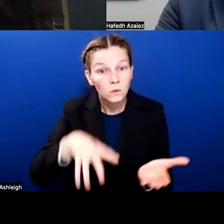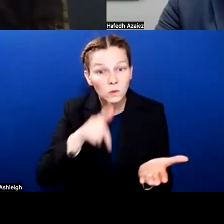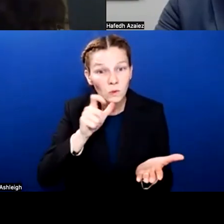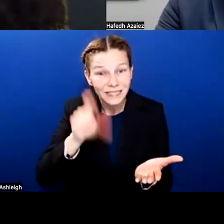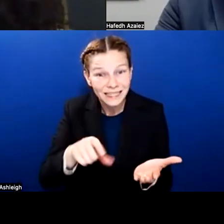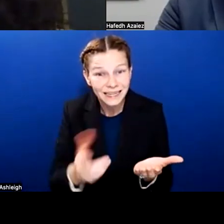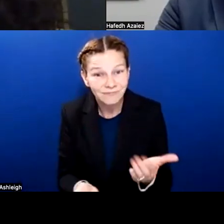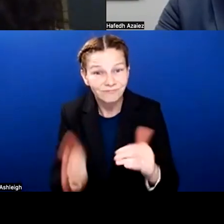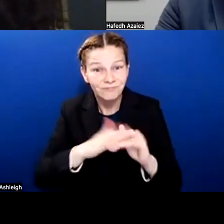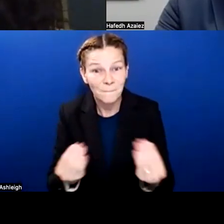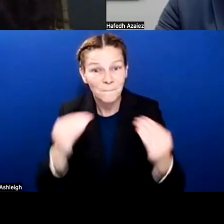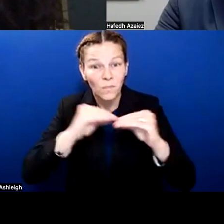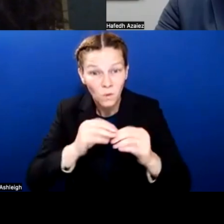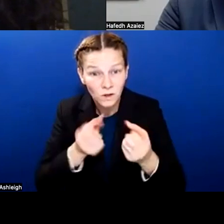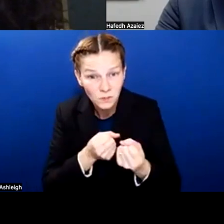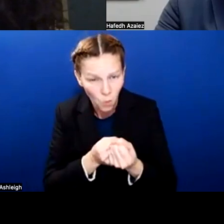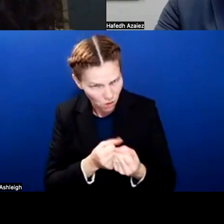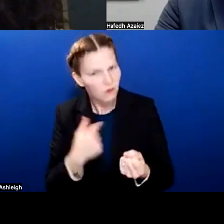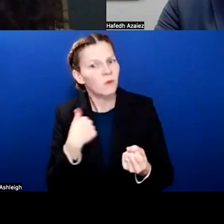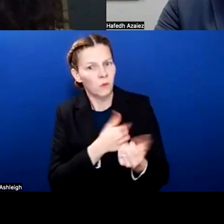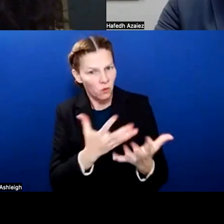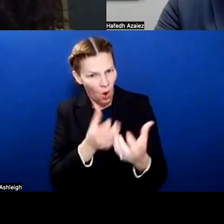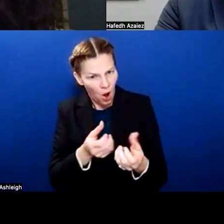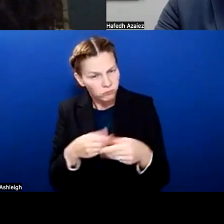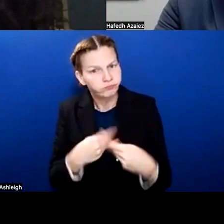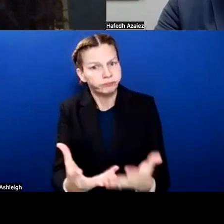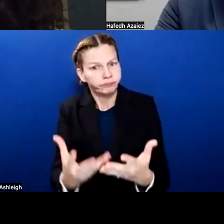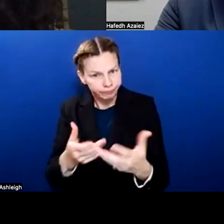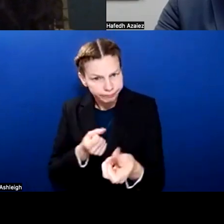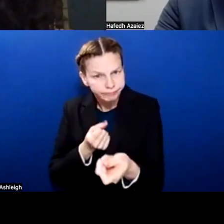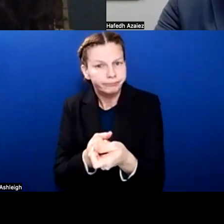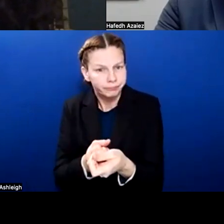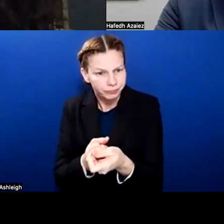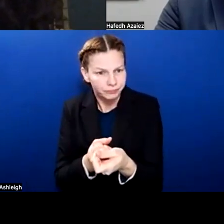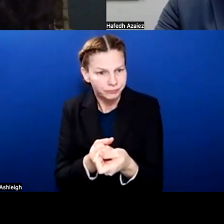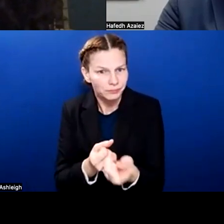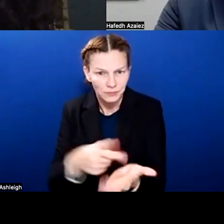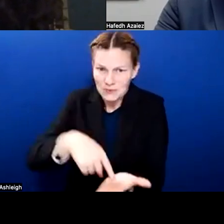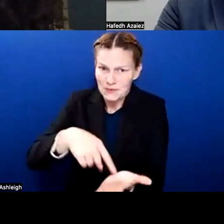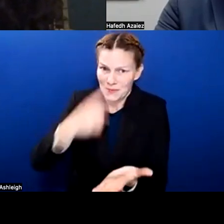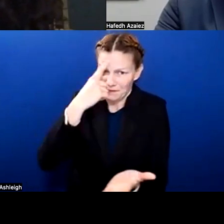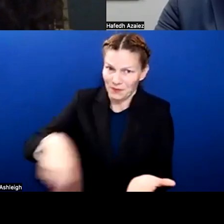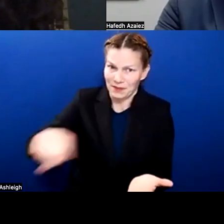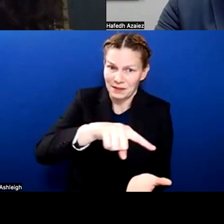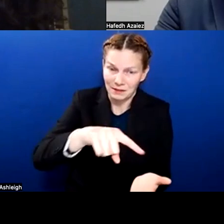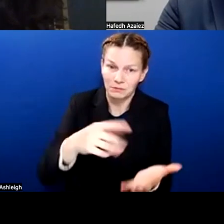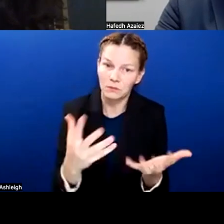with the help that they need and deserve. So I mean, obviously, we wanna make sure we continue supporting them